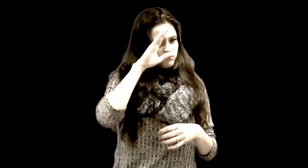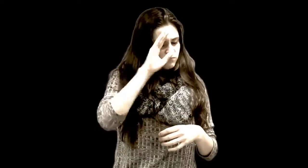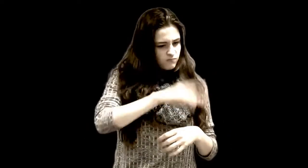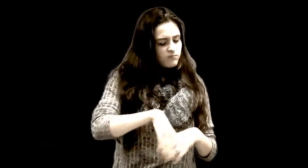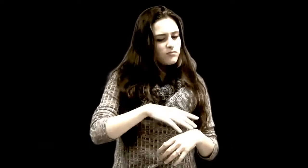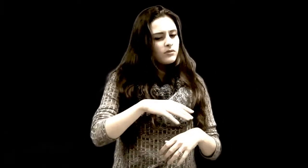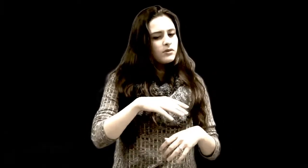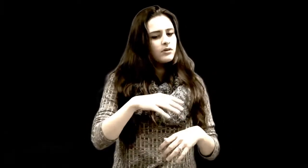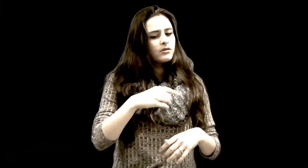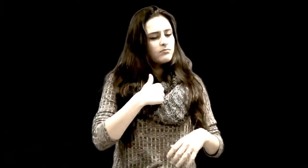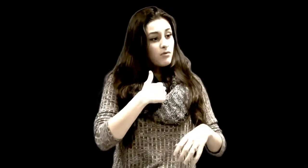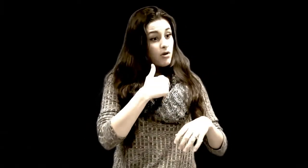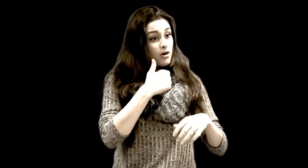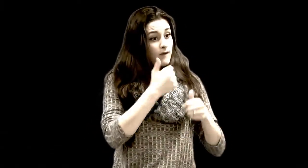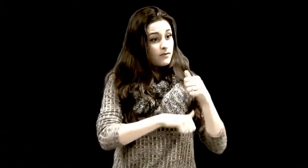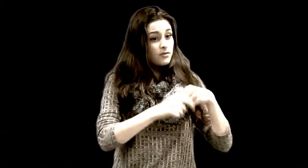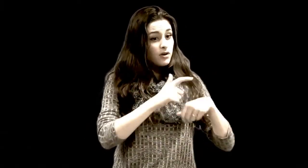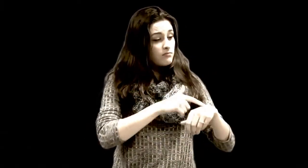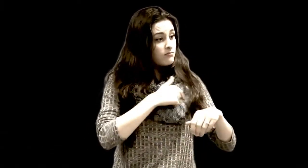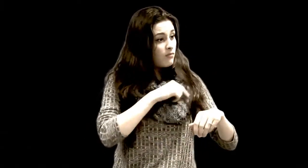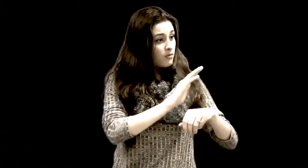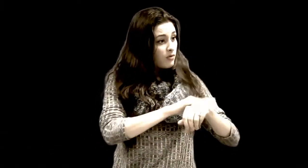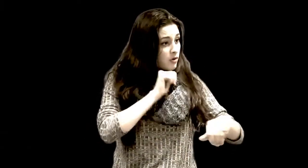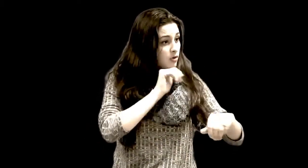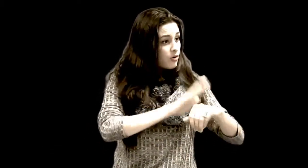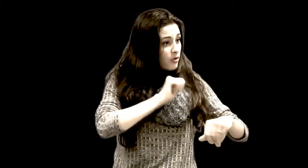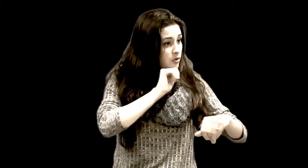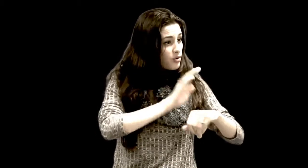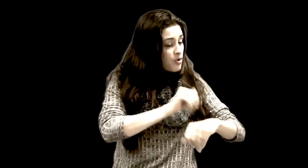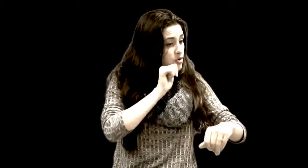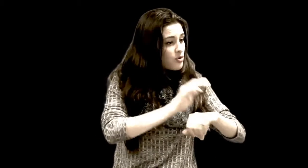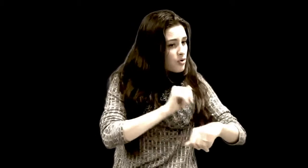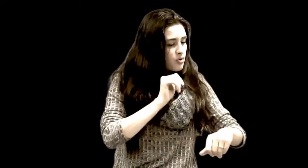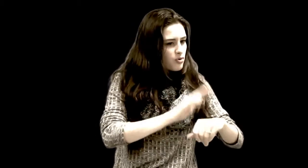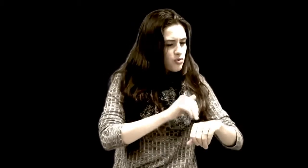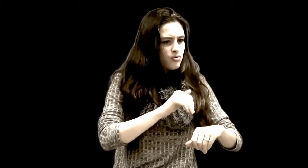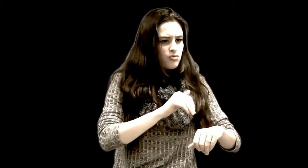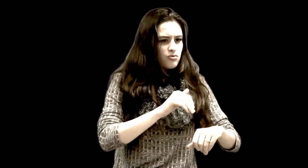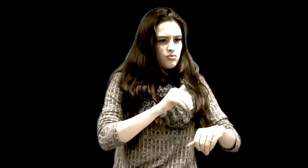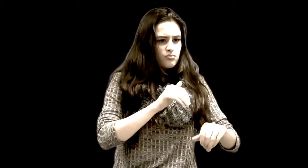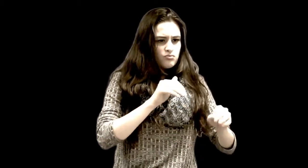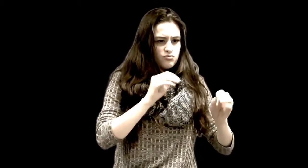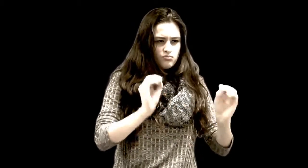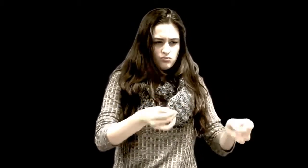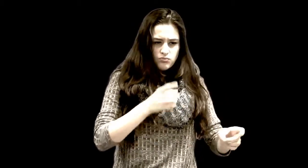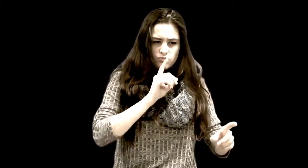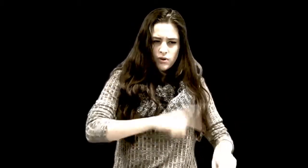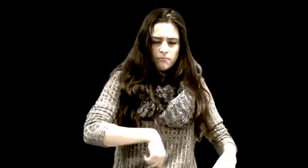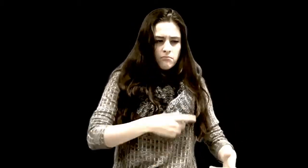"I tried to call for her but every time I tried she didn't respond,